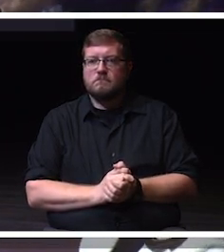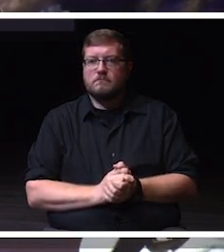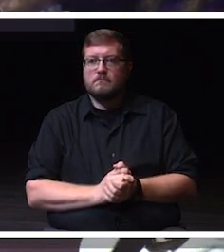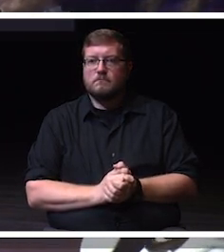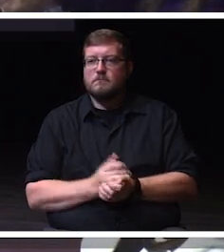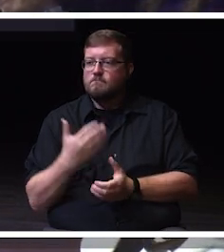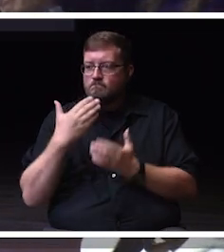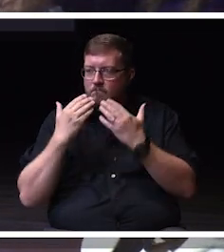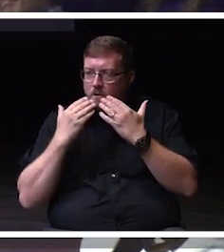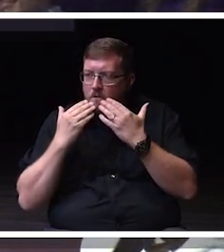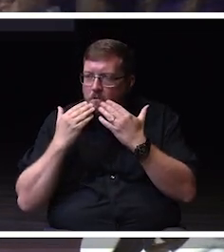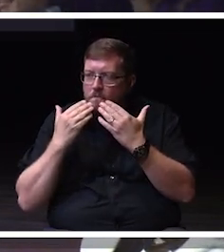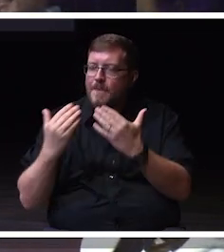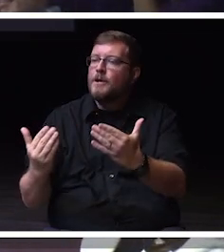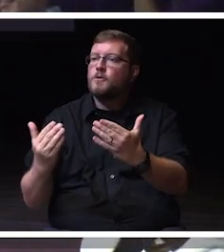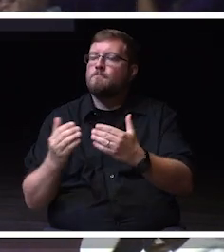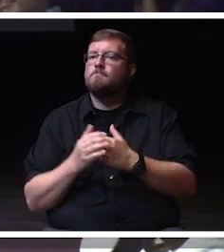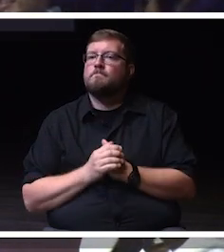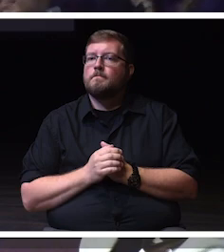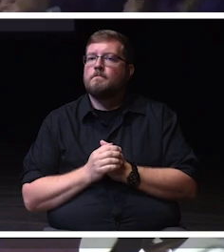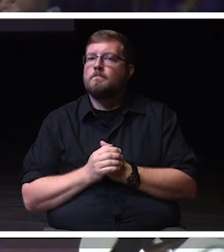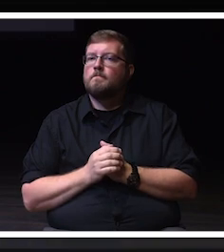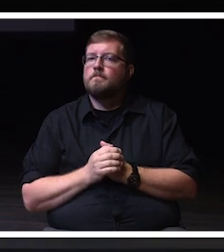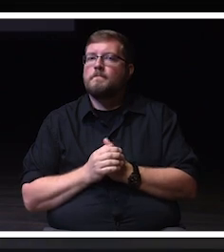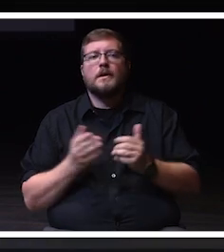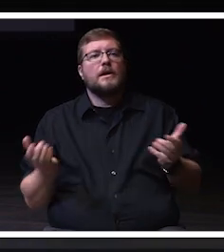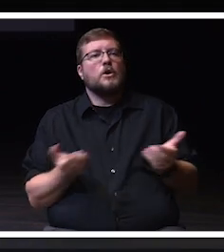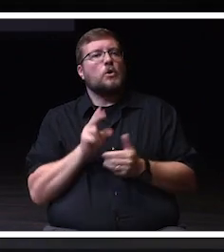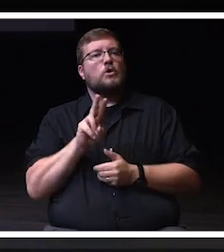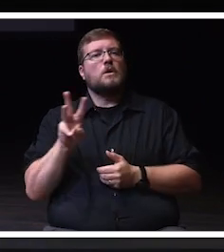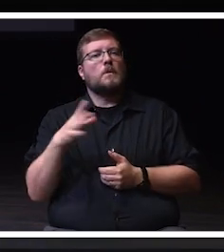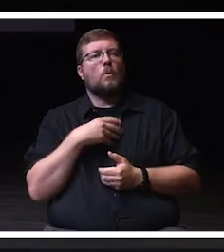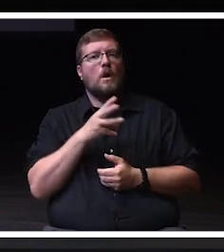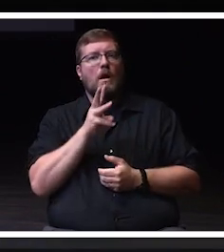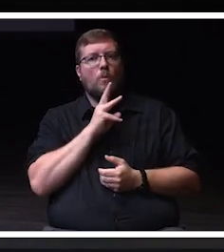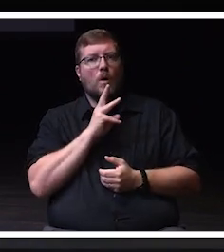Thank you. At UW-Whitewater, our pursuit of knowledge,